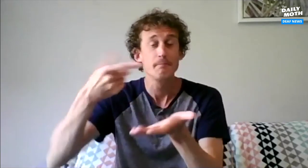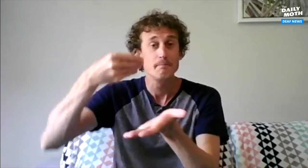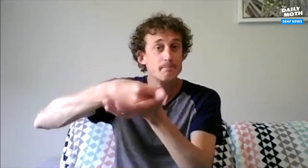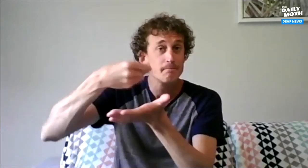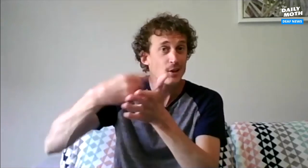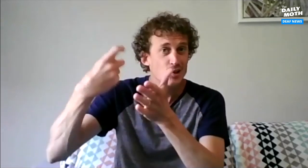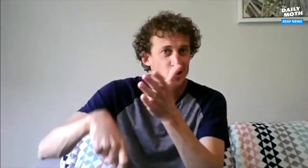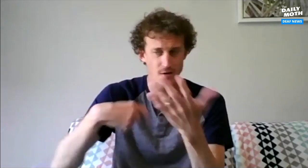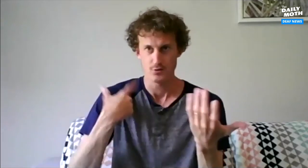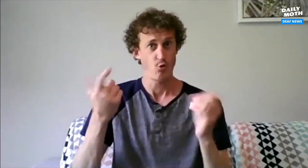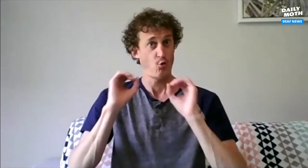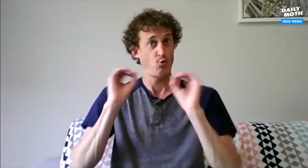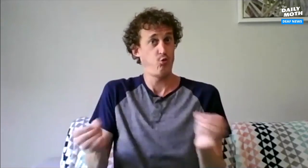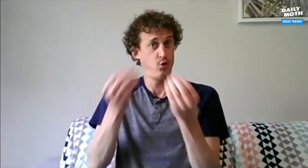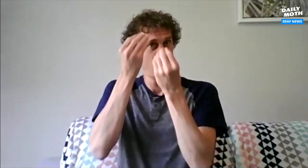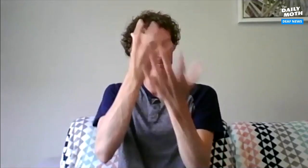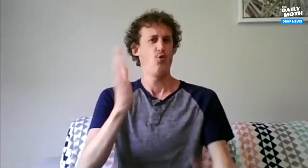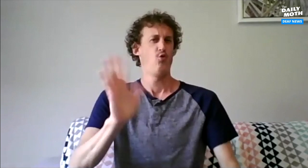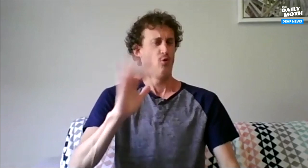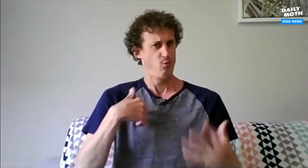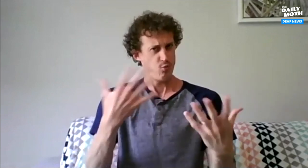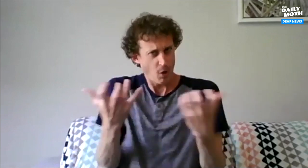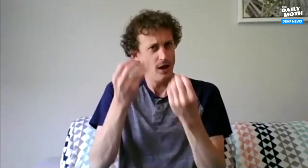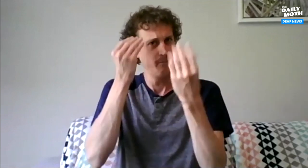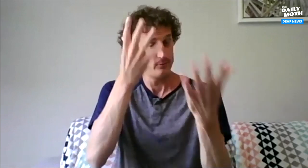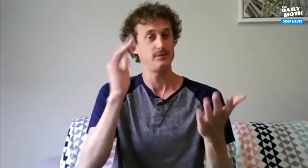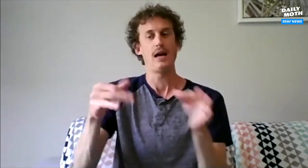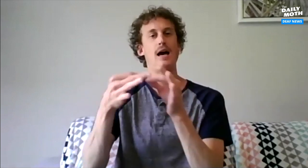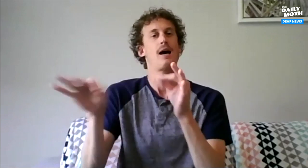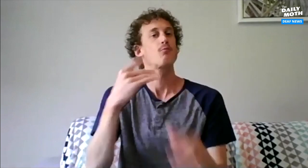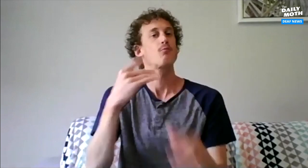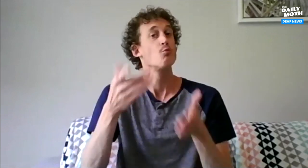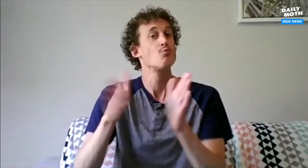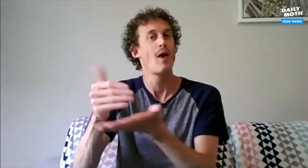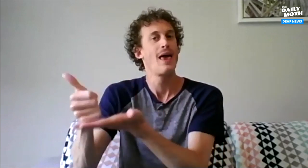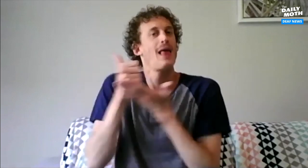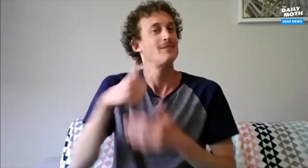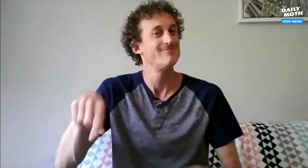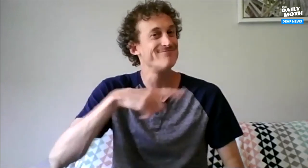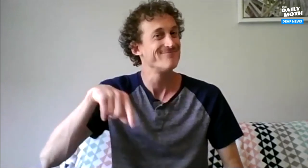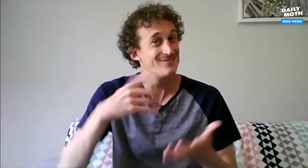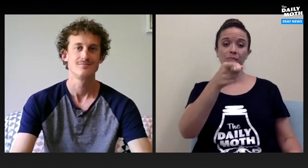Maybe money is a factor. This could result in me not getting the information I need; I want that information. That captioning tool is one way that potentially help us all.